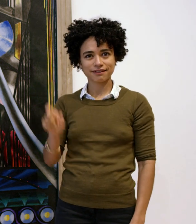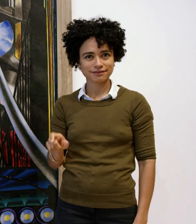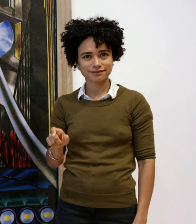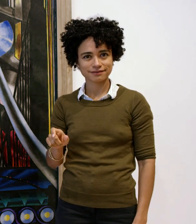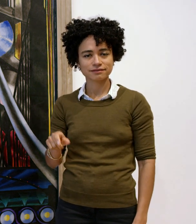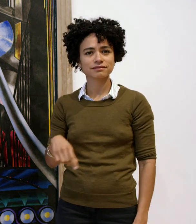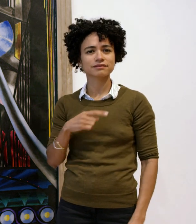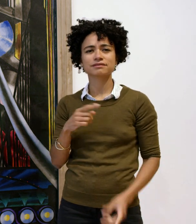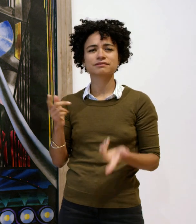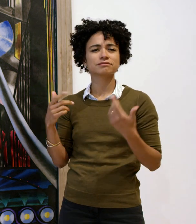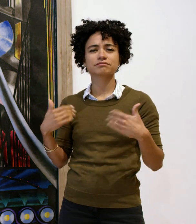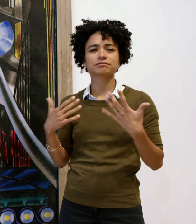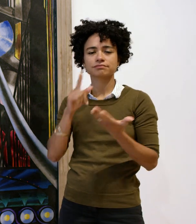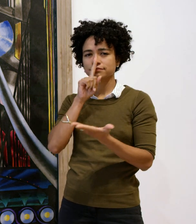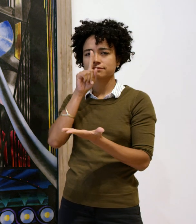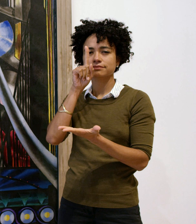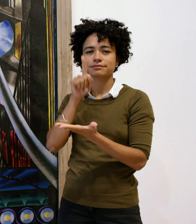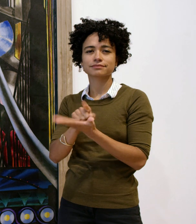He fell in love